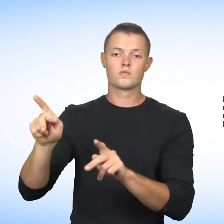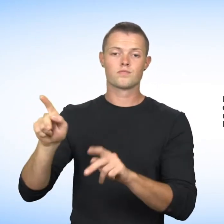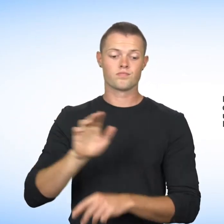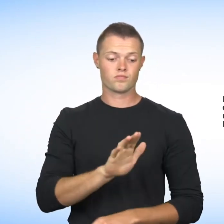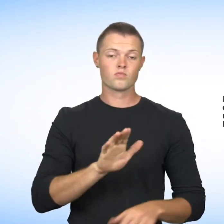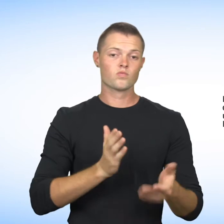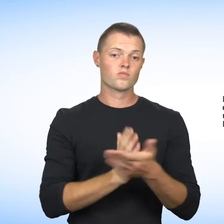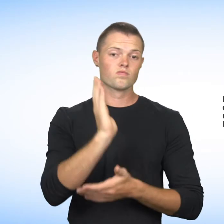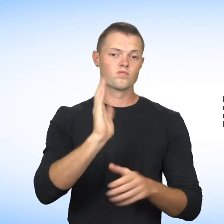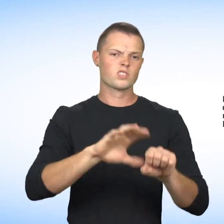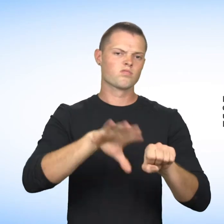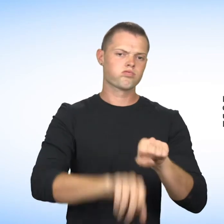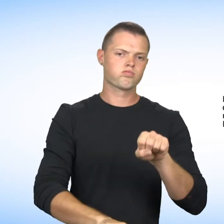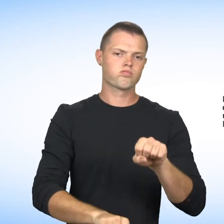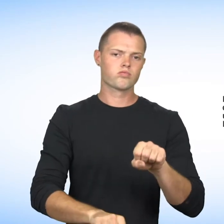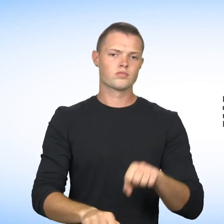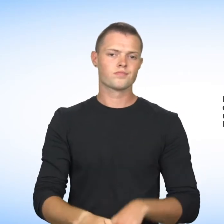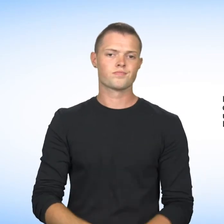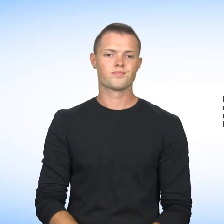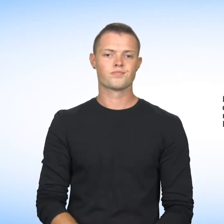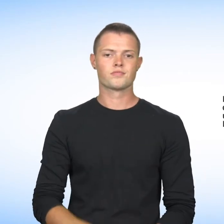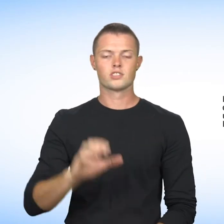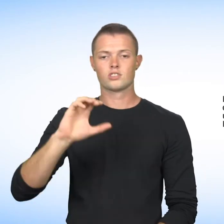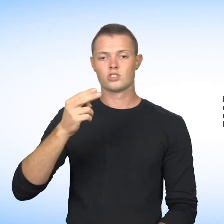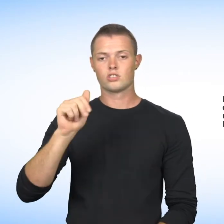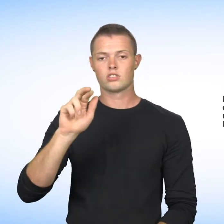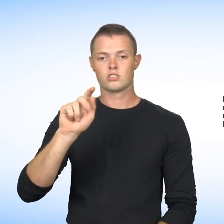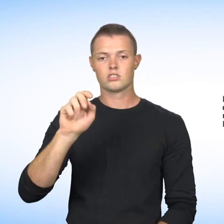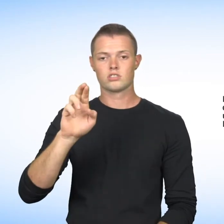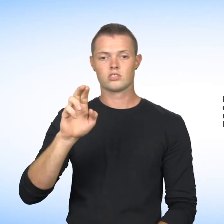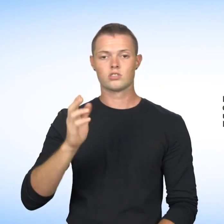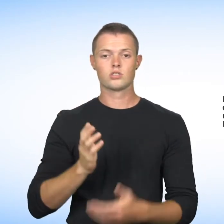dependency to deprive them their rights